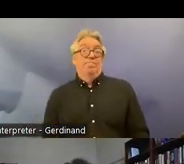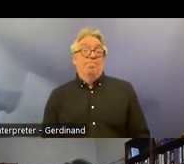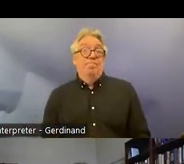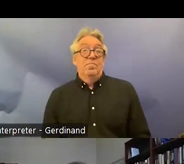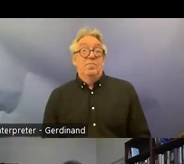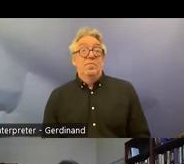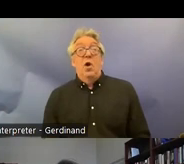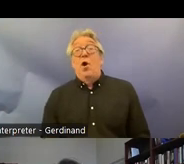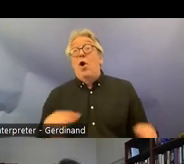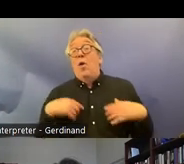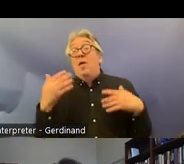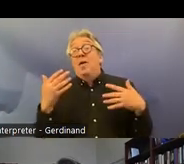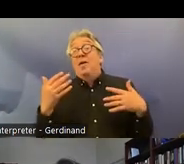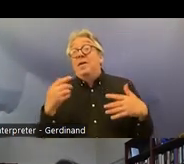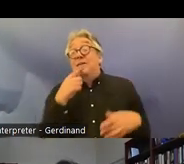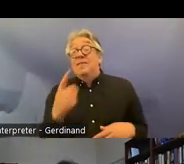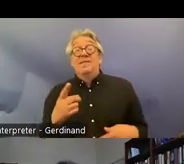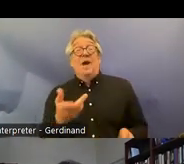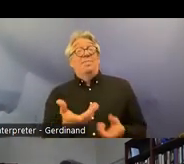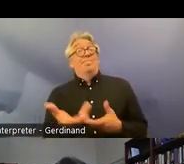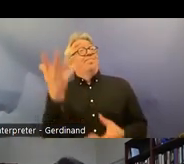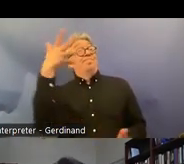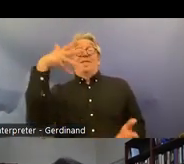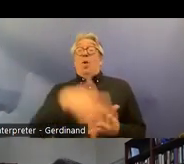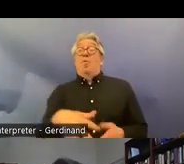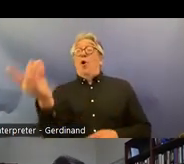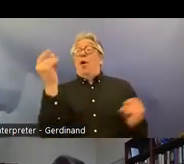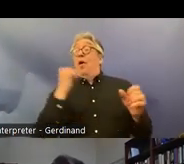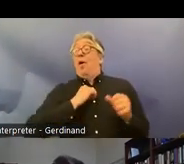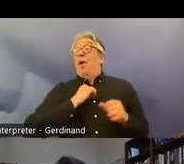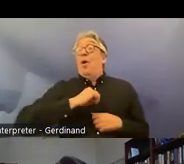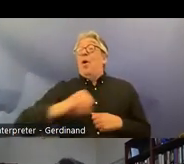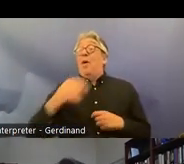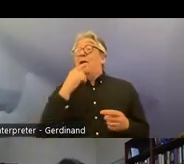that incorporation is not a quick fix I fully agree with that and the difficult